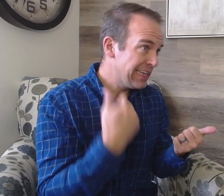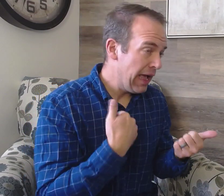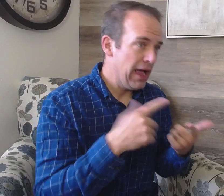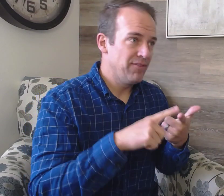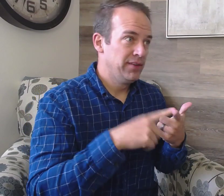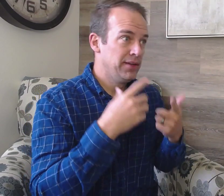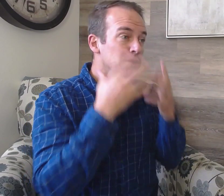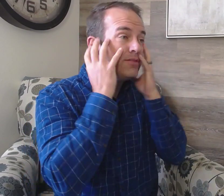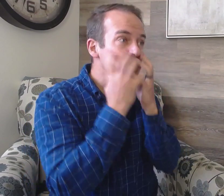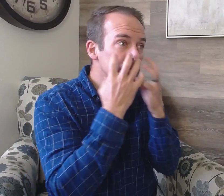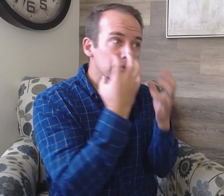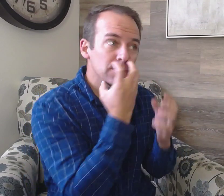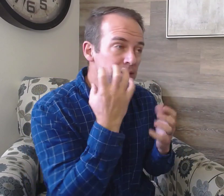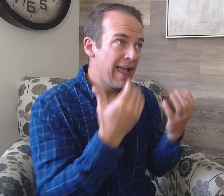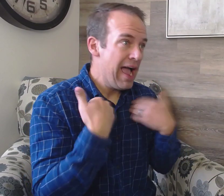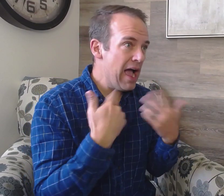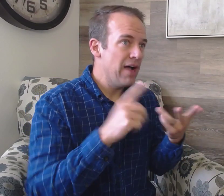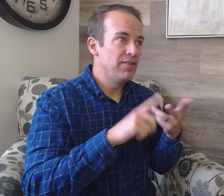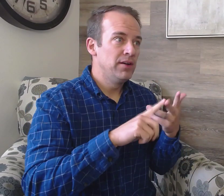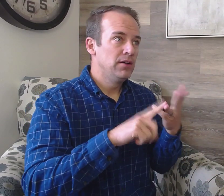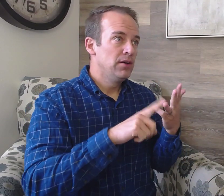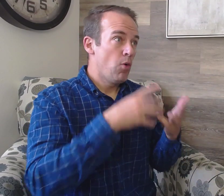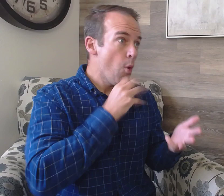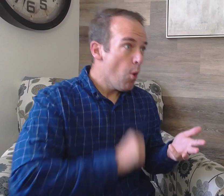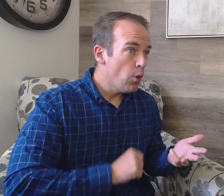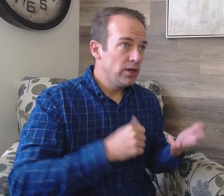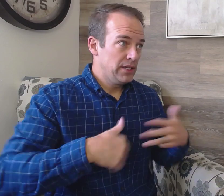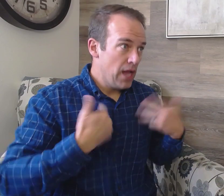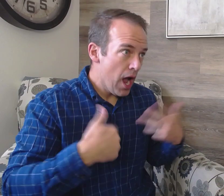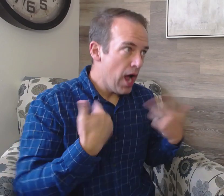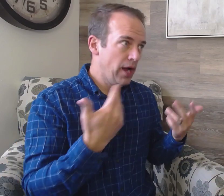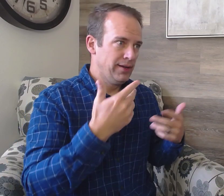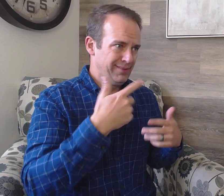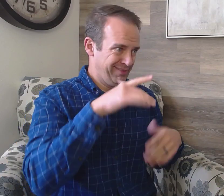such as facial hair, accents, age (young kids to senior citizens)